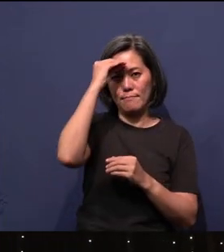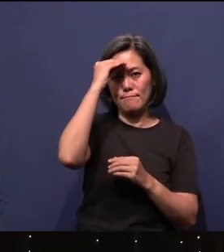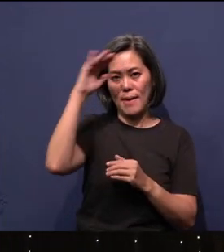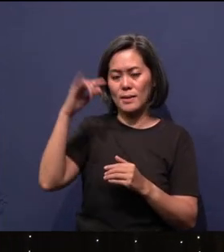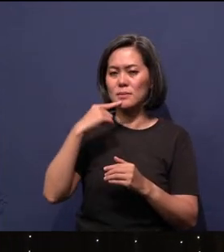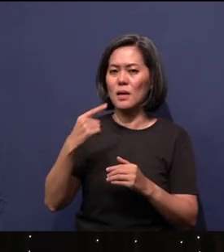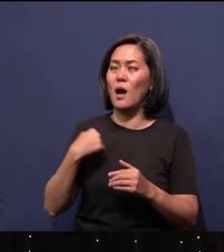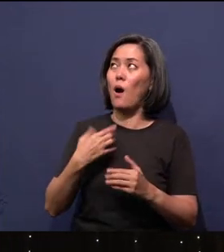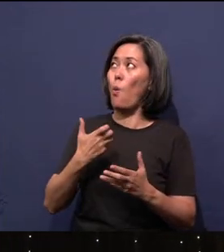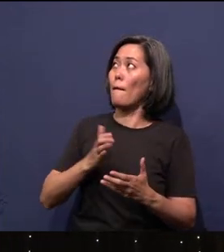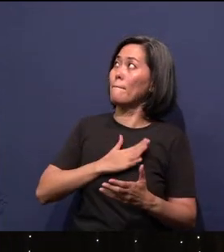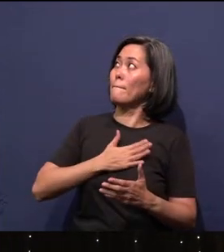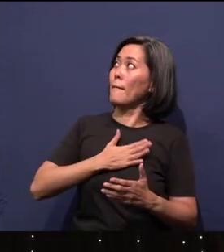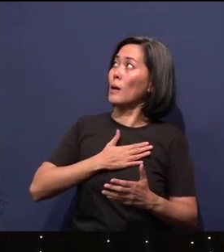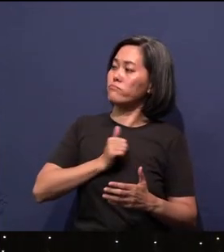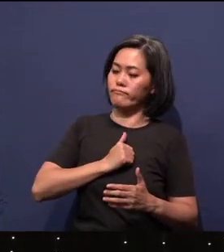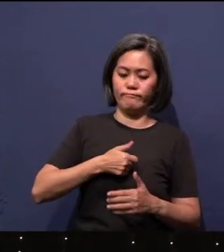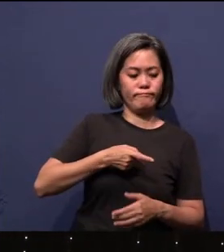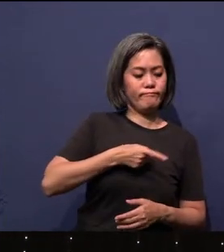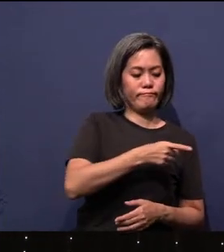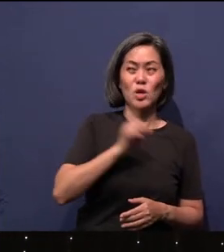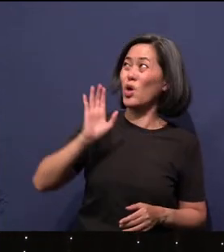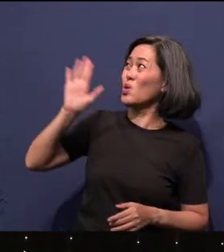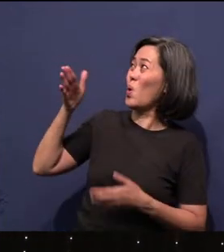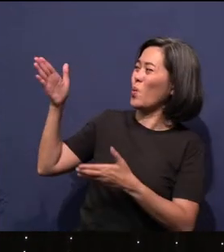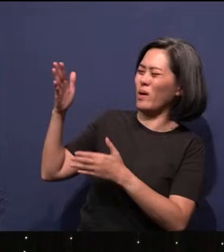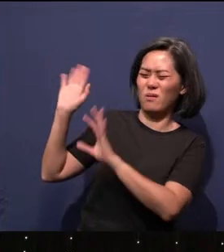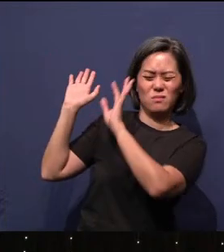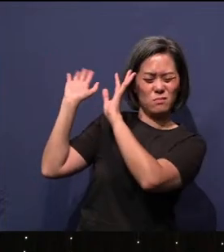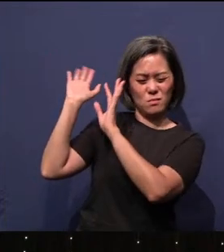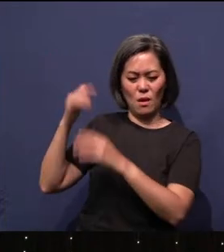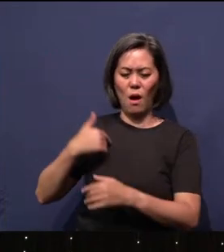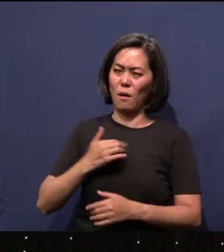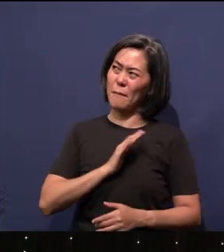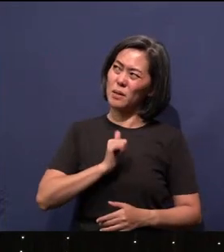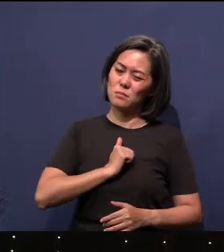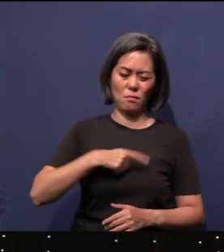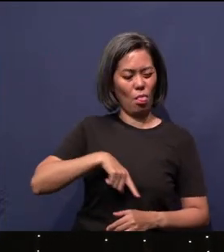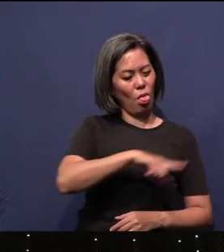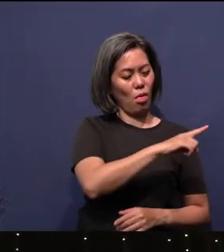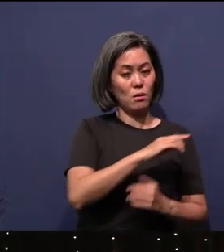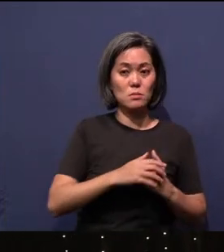go my way, lah. God, Your way a bit fussy, I go my own way.” What results from